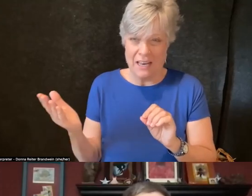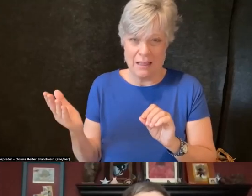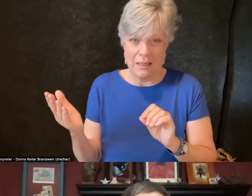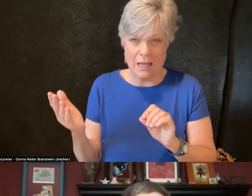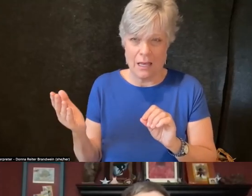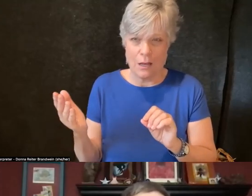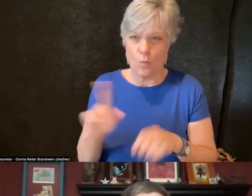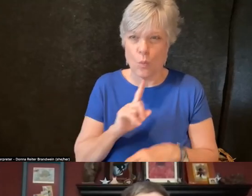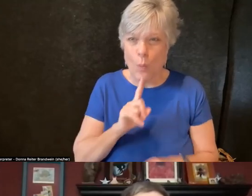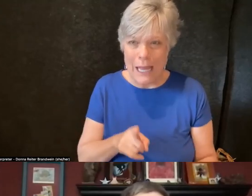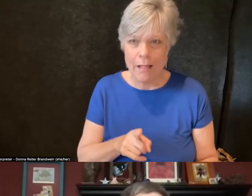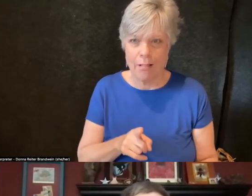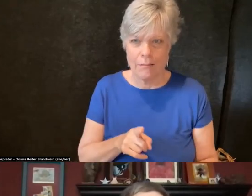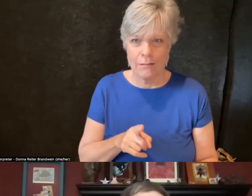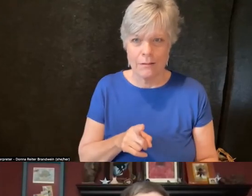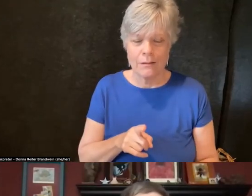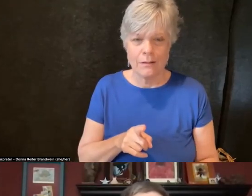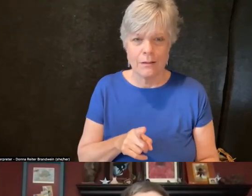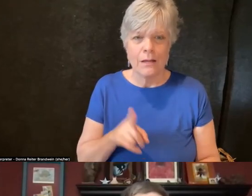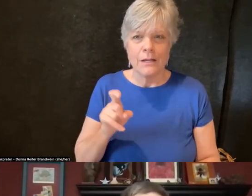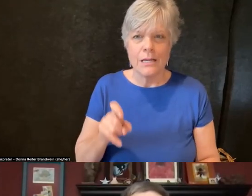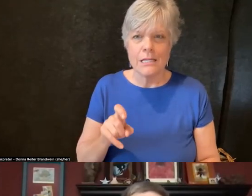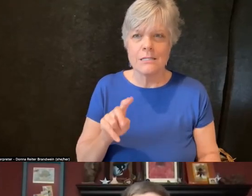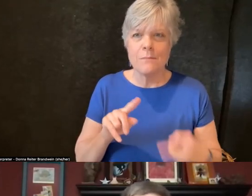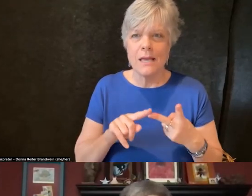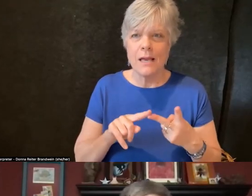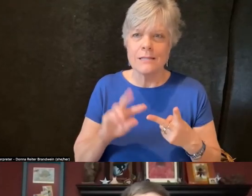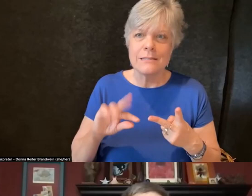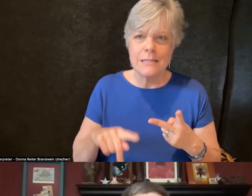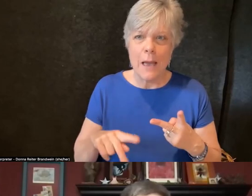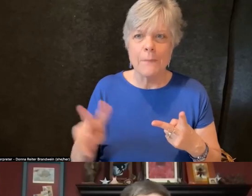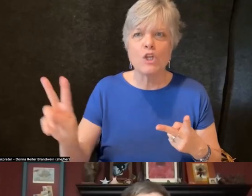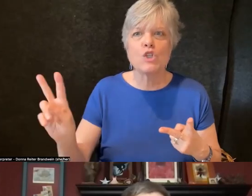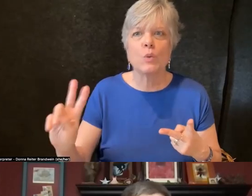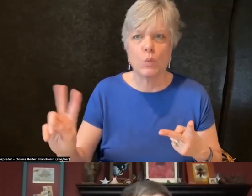There needs to be a step two from those efforts.